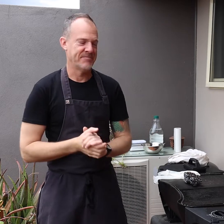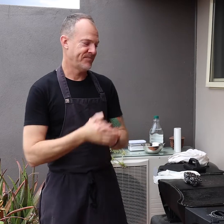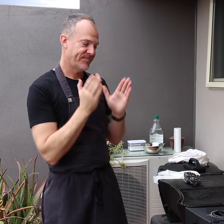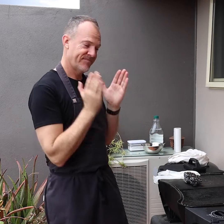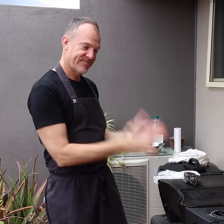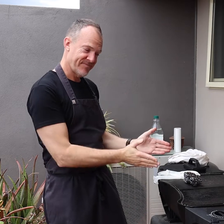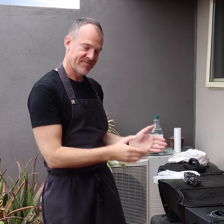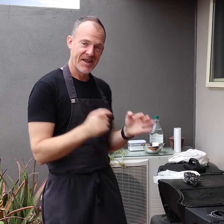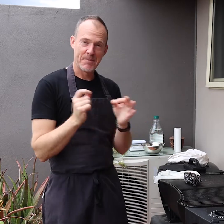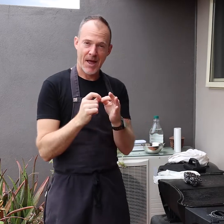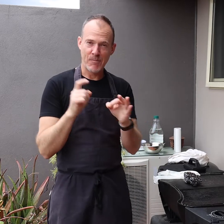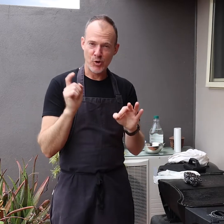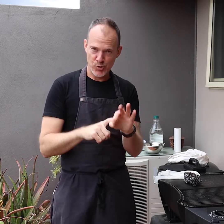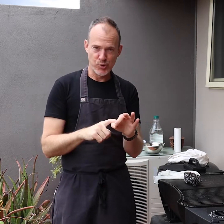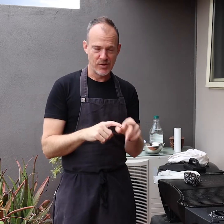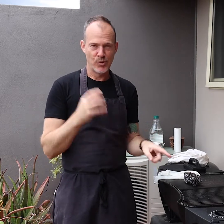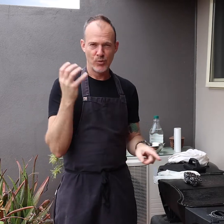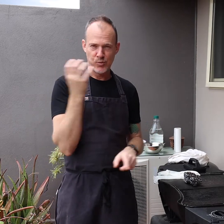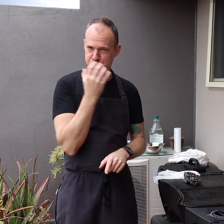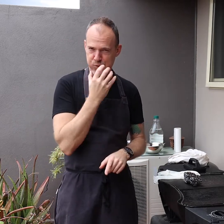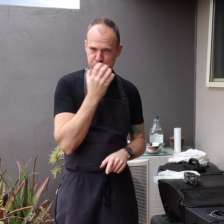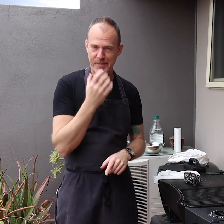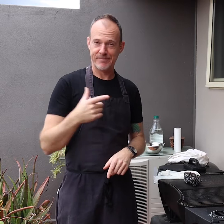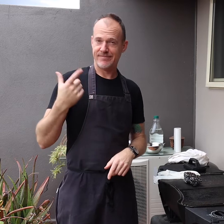However, your BBQ can be dangerous.